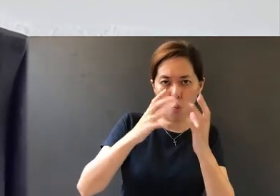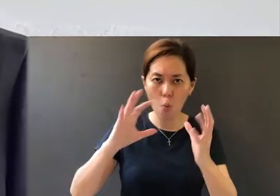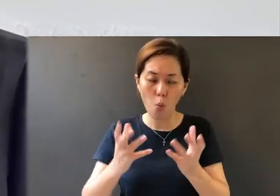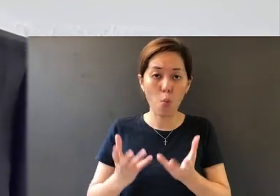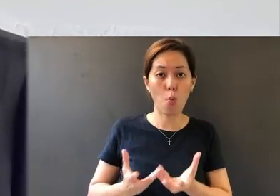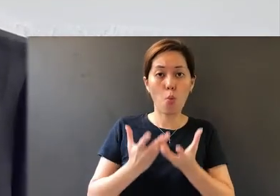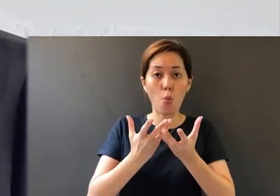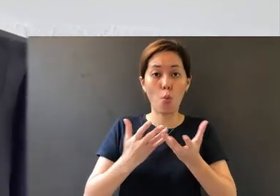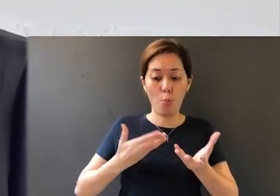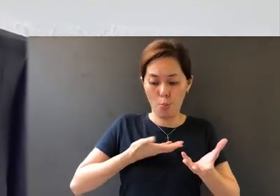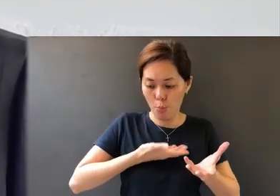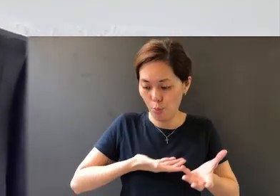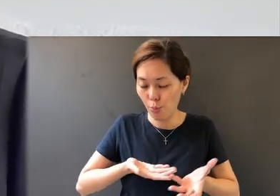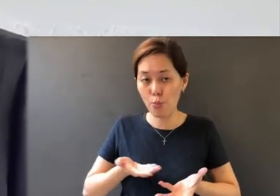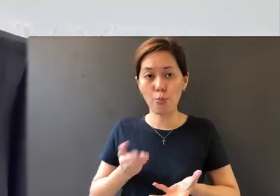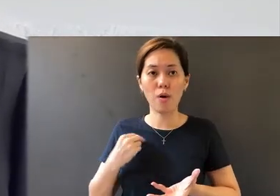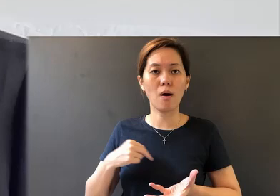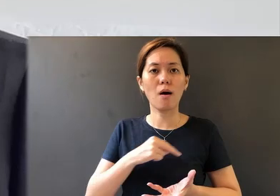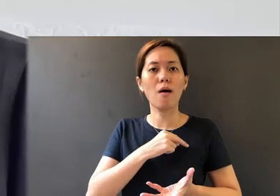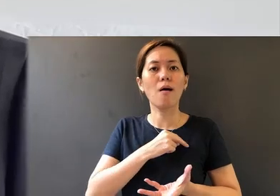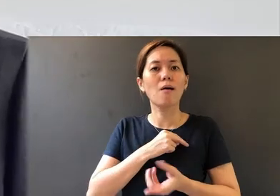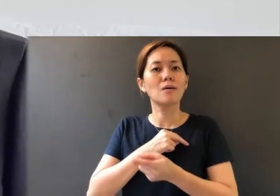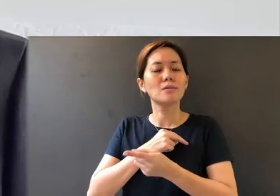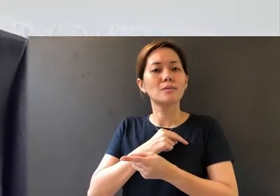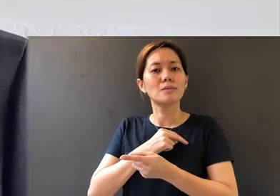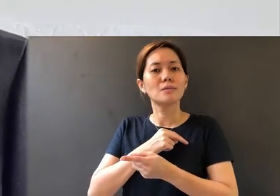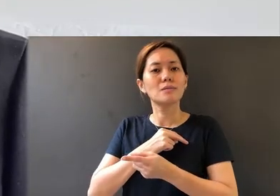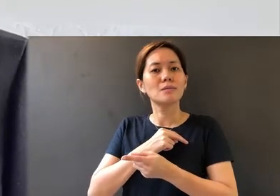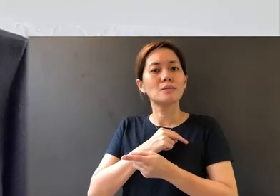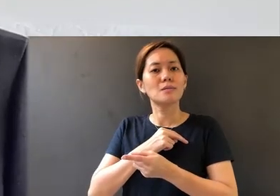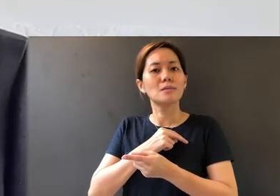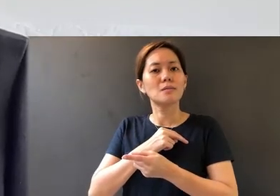To bring us through.